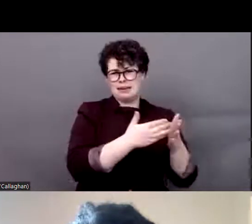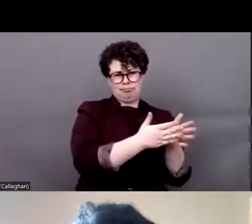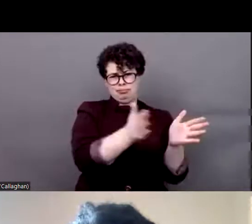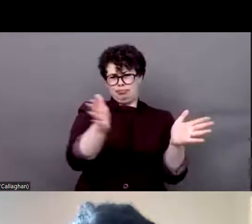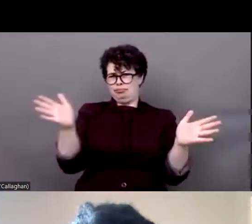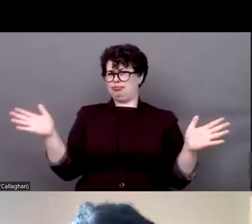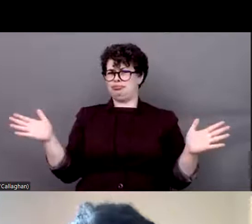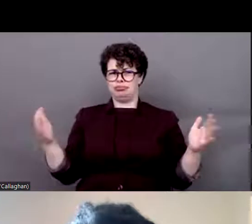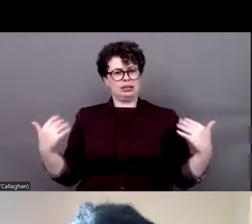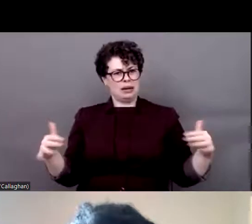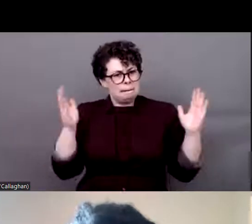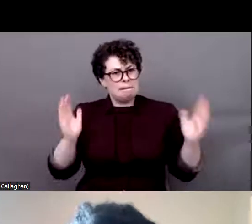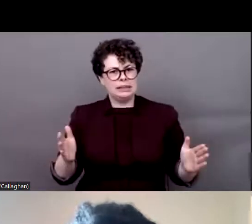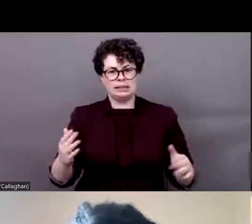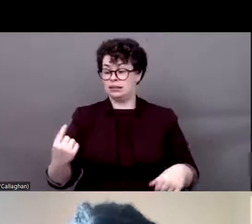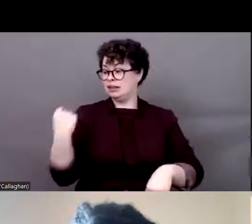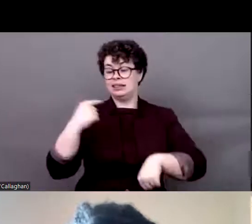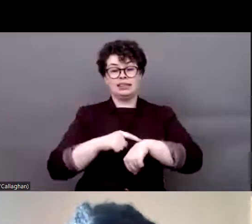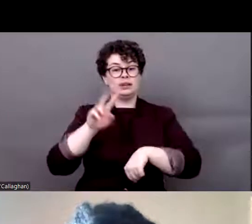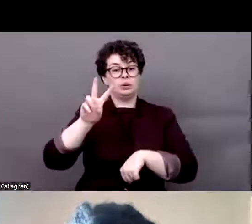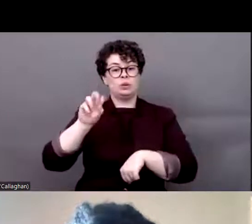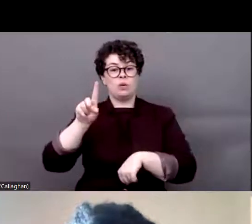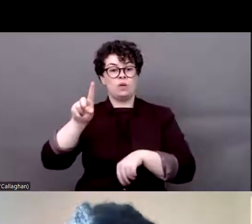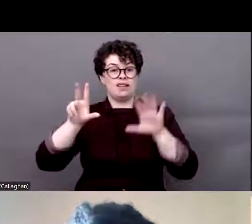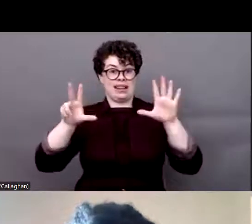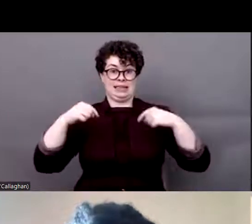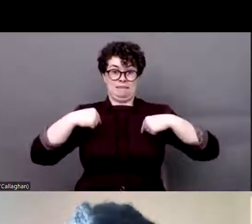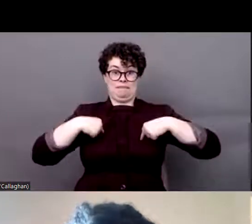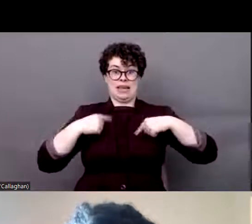in 2018, I, along with others, made a plan under the